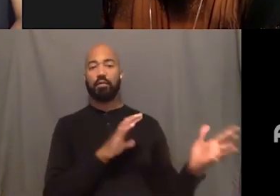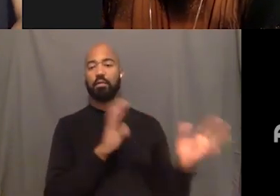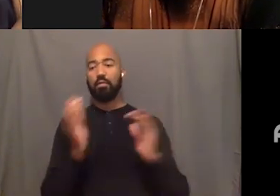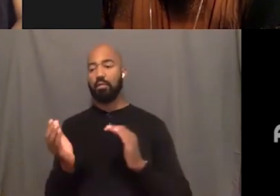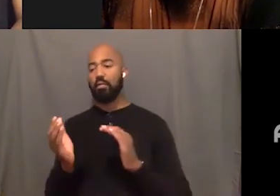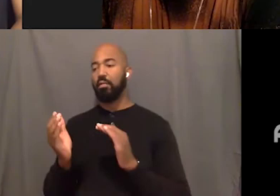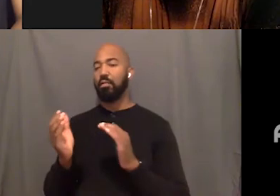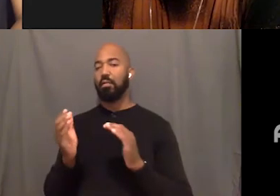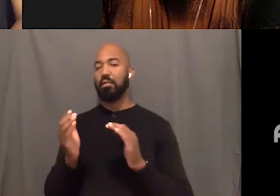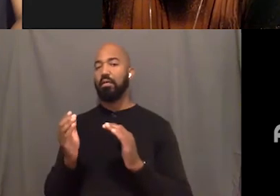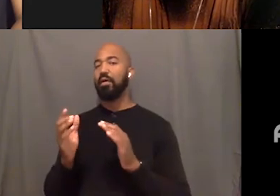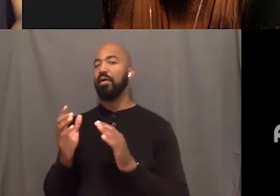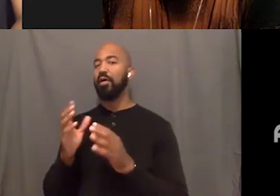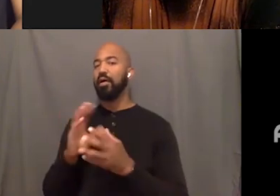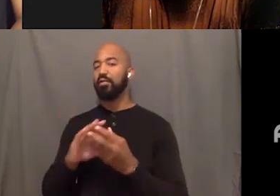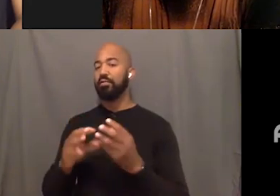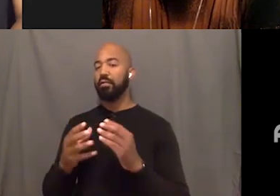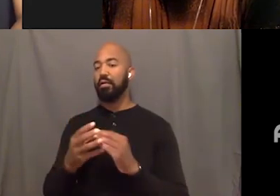(Naomi hums)